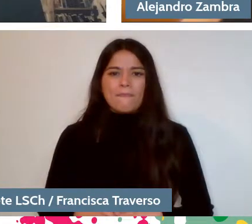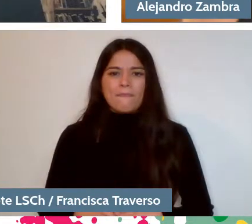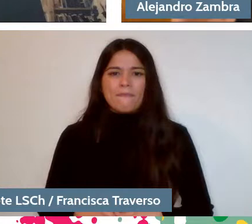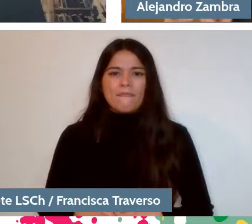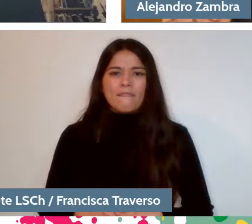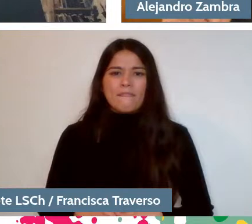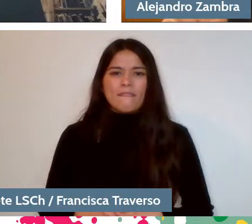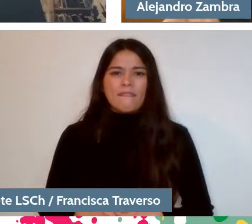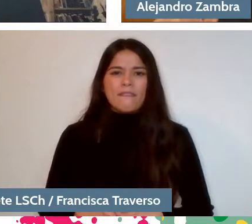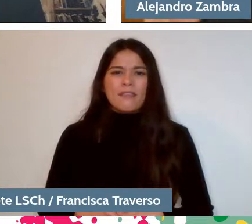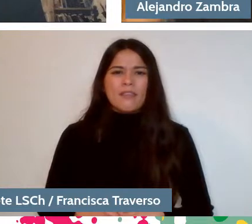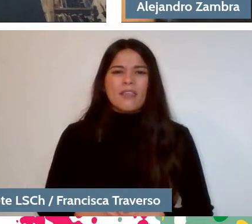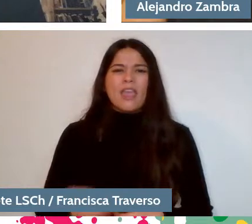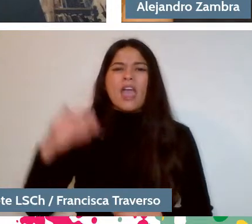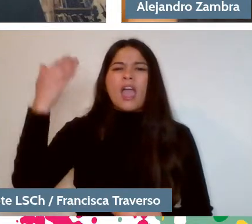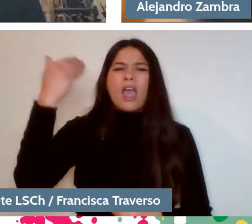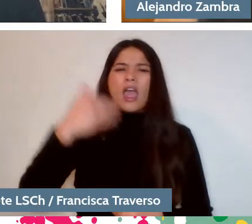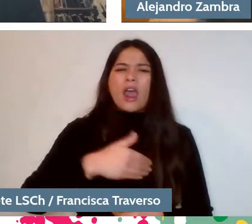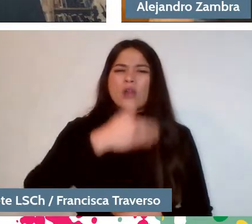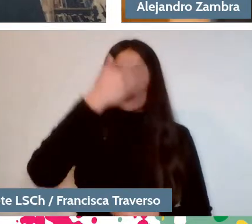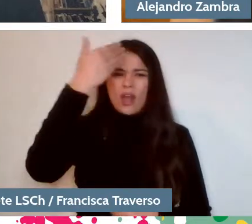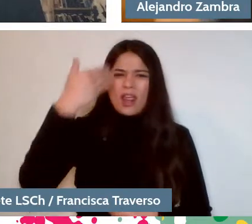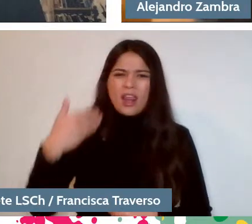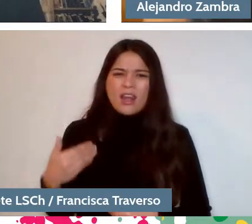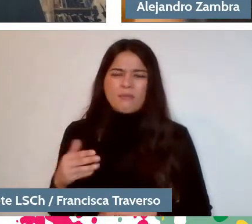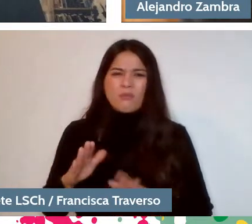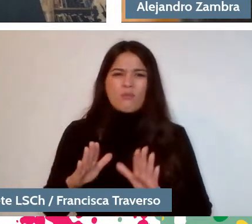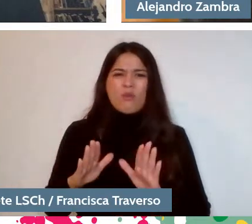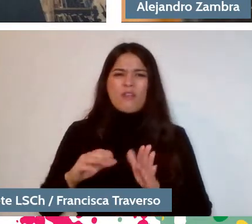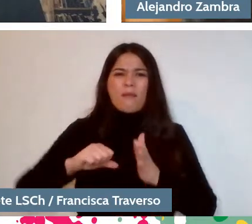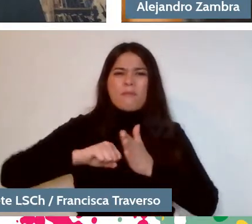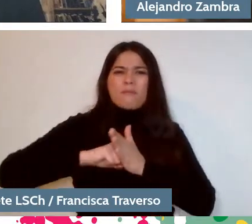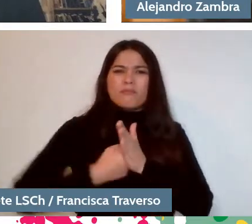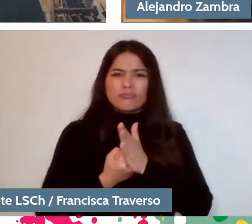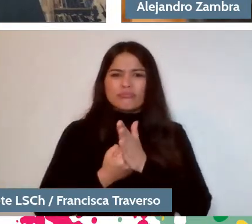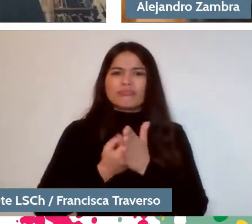They're horrible, but what I mean is like unfreezing something more than...